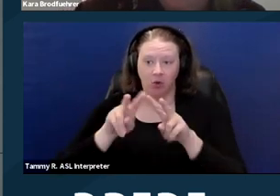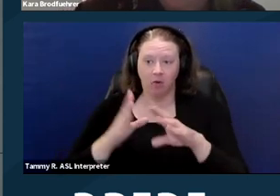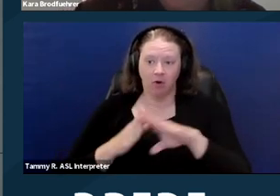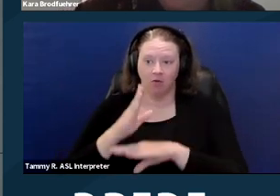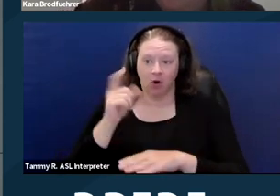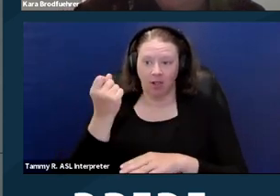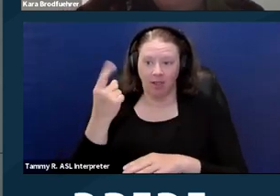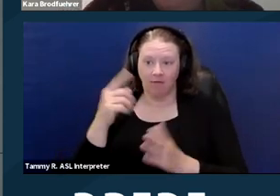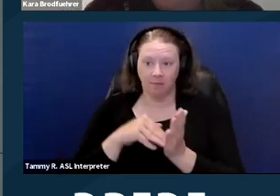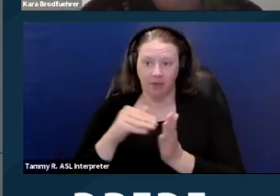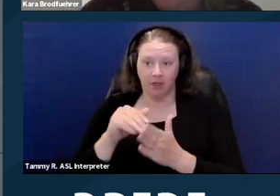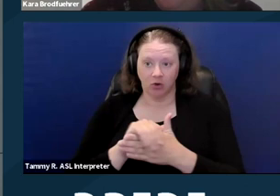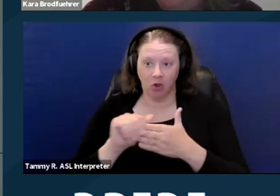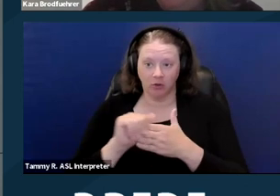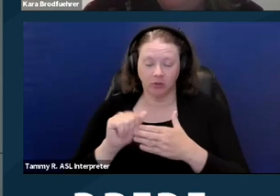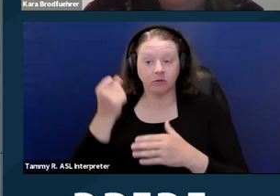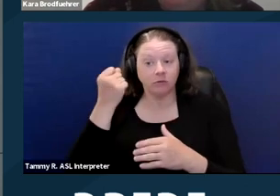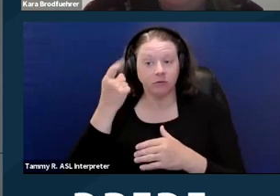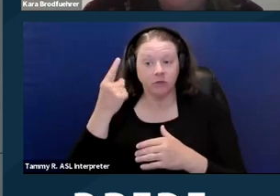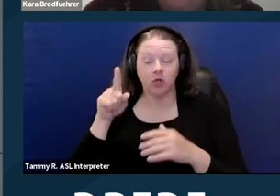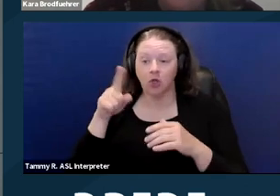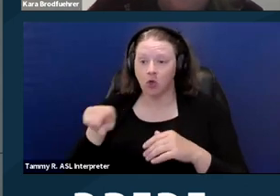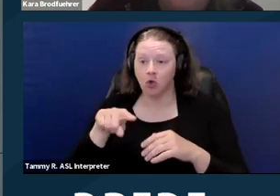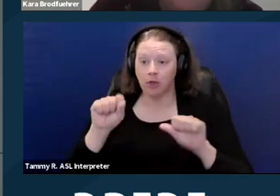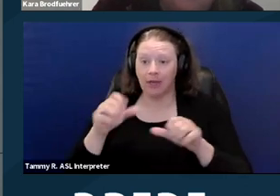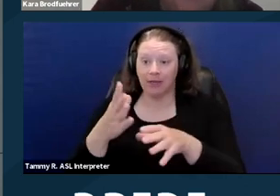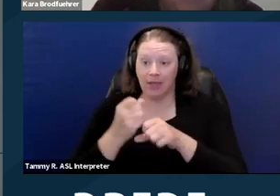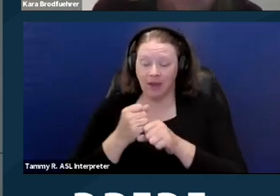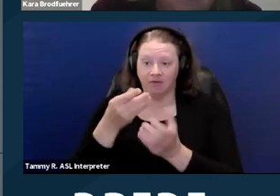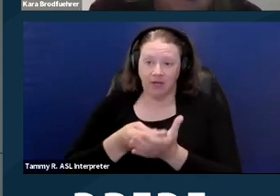And you can get both financial compensation,